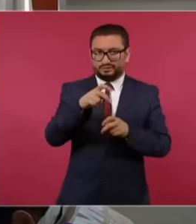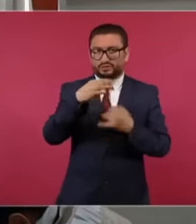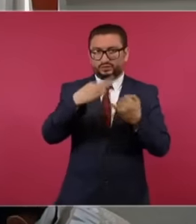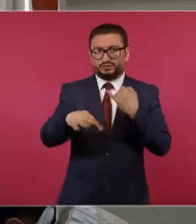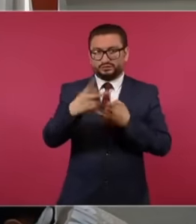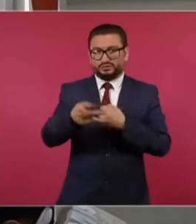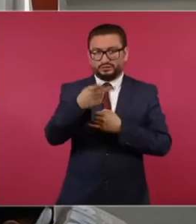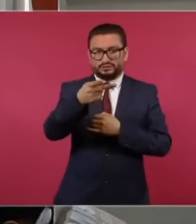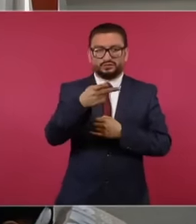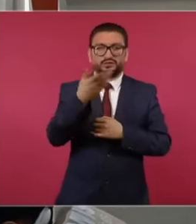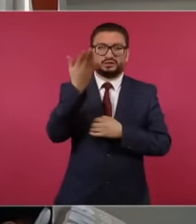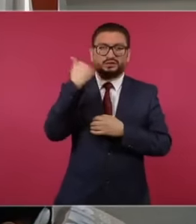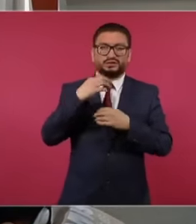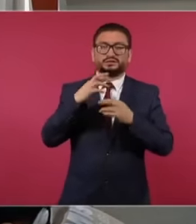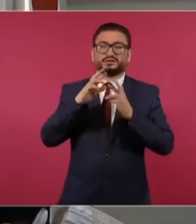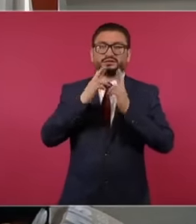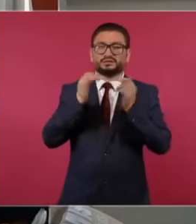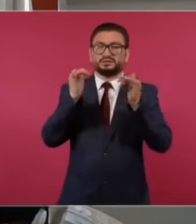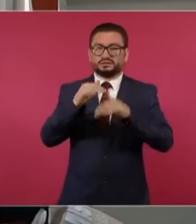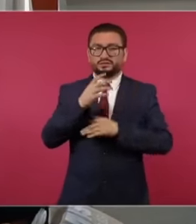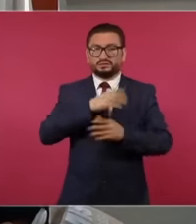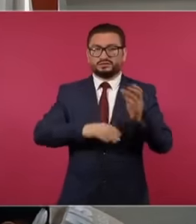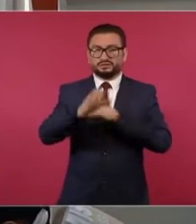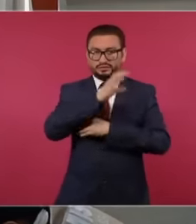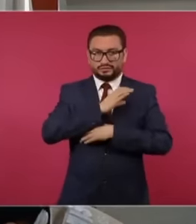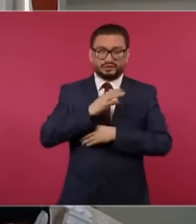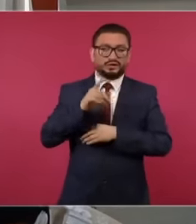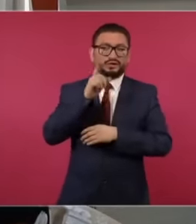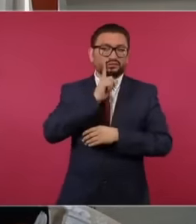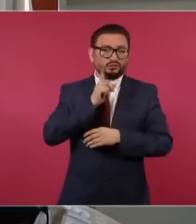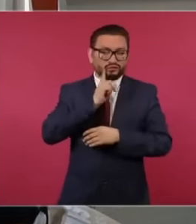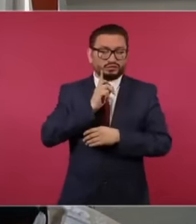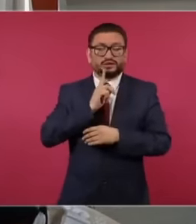if in the meeting with Claudia you know you talked a moment ago that they have to